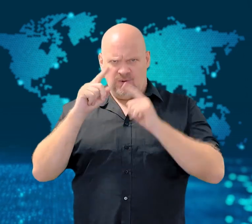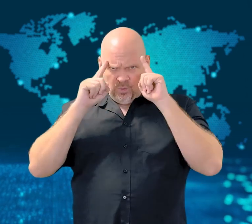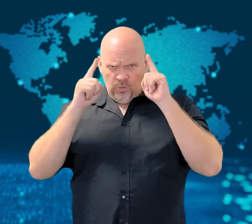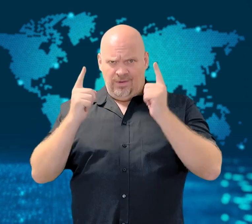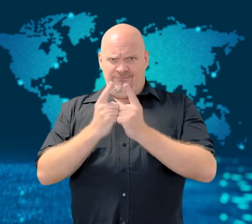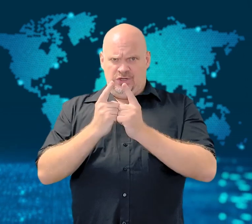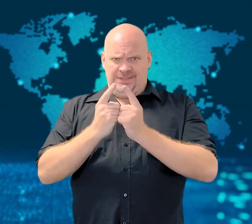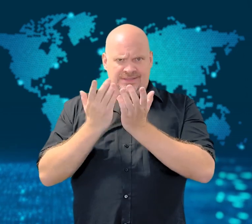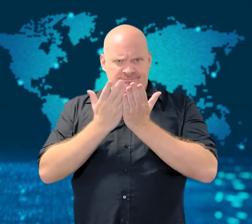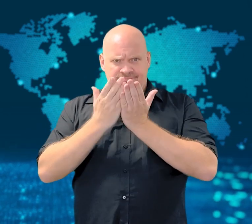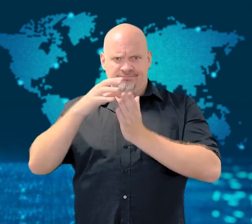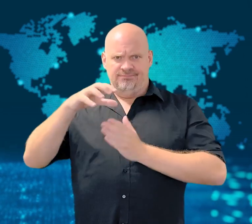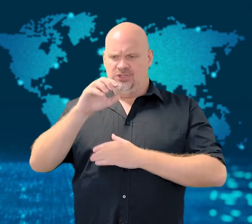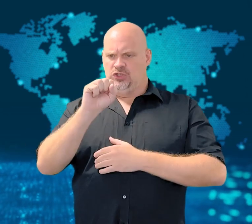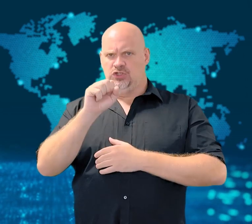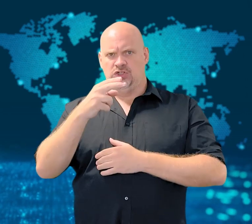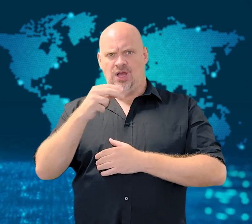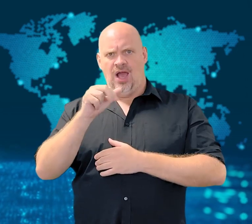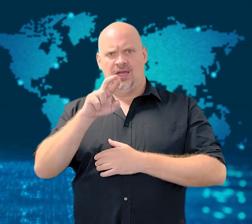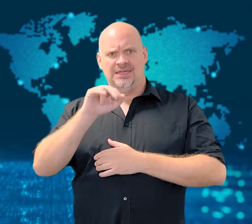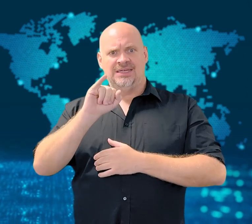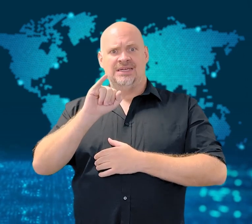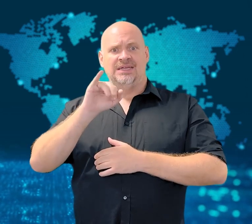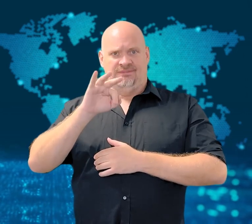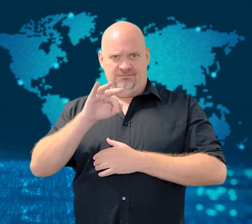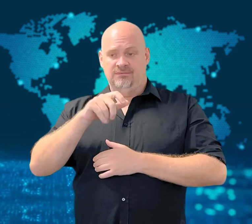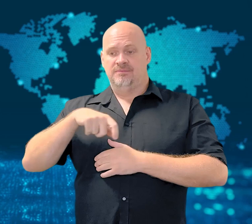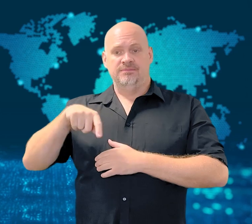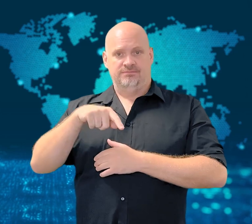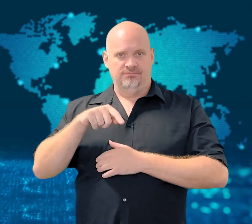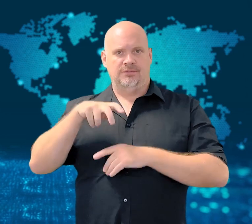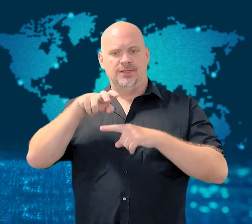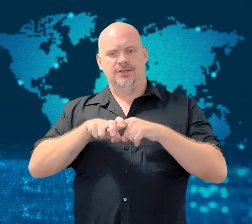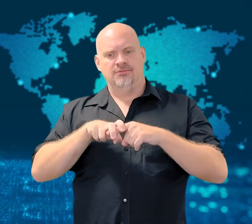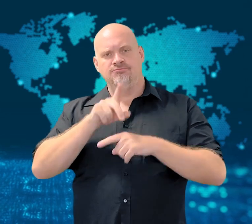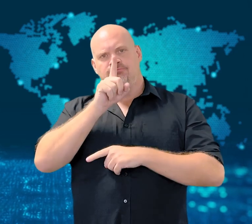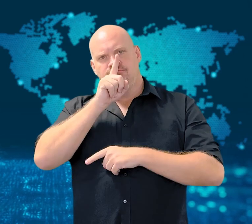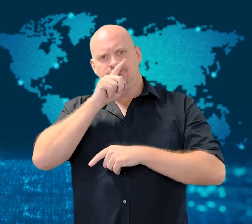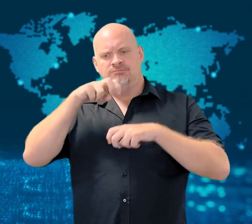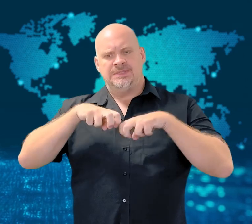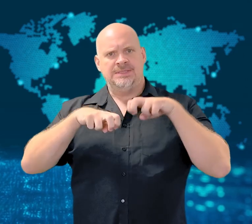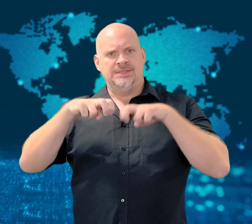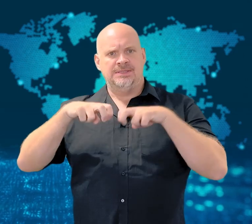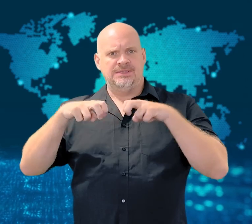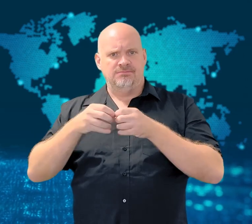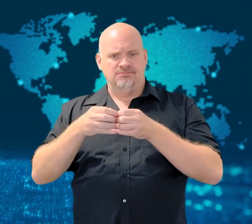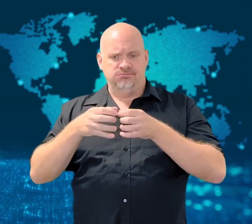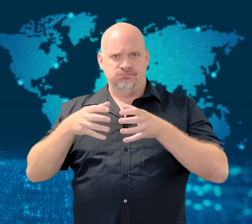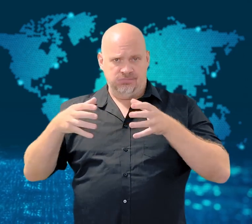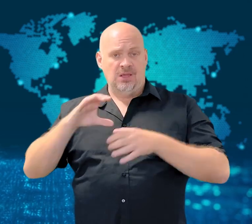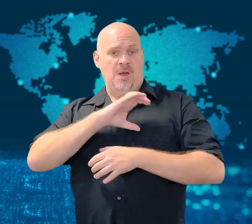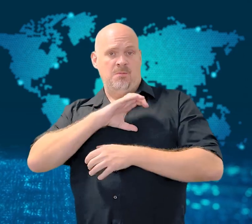This week protesters at Sharif University in Tehran began silent sit-ins